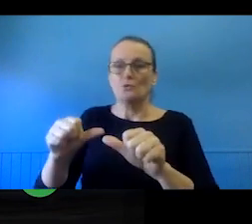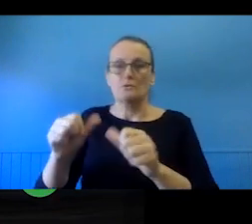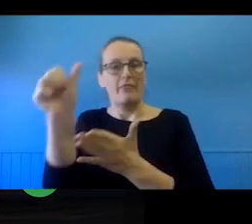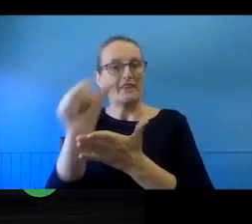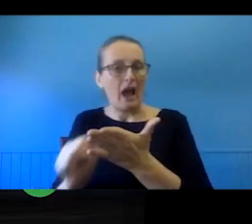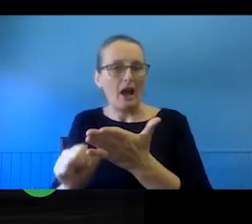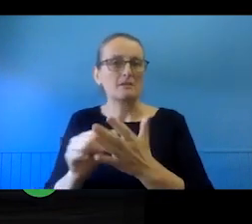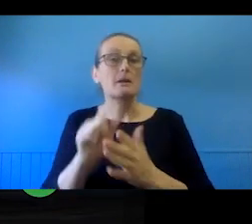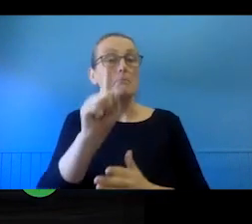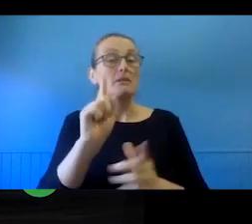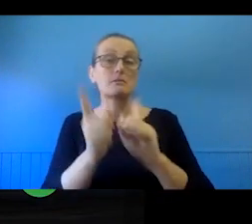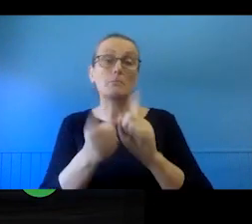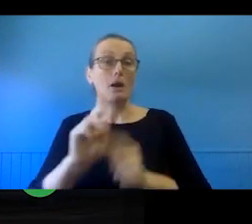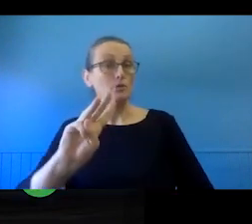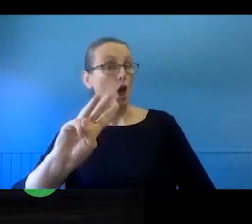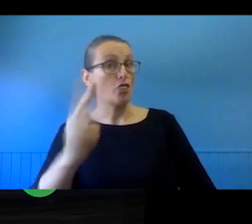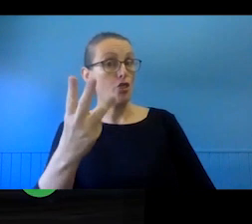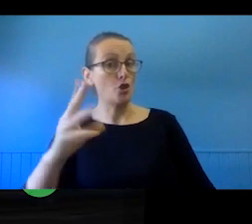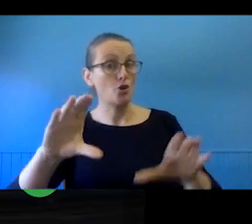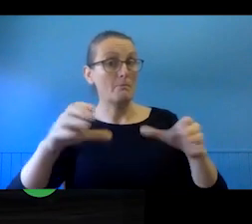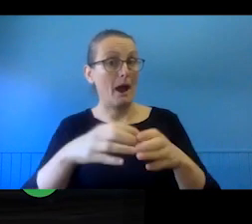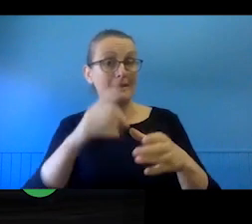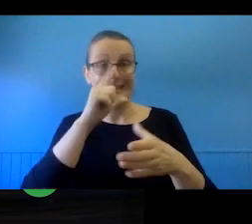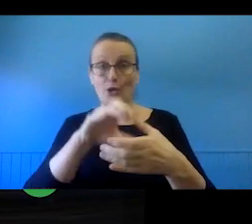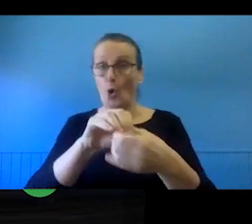common for a third party to now be the copyright owner. So, this might